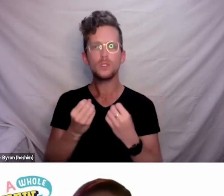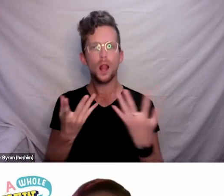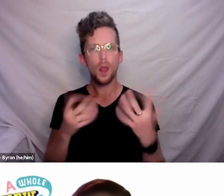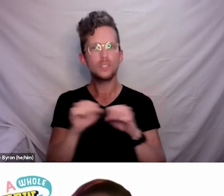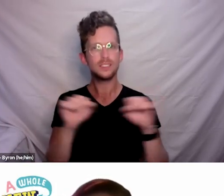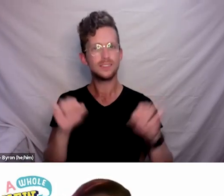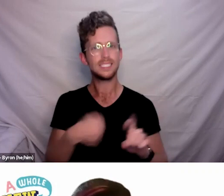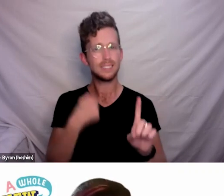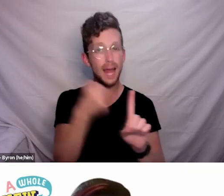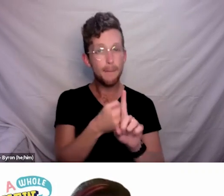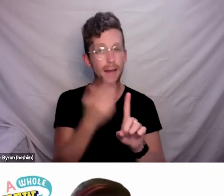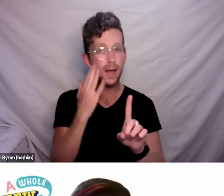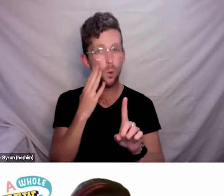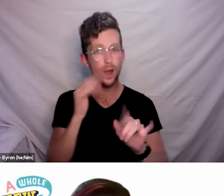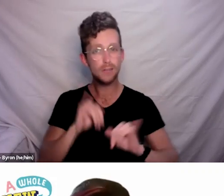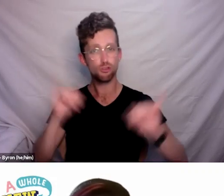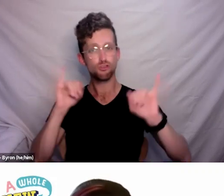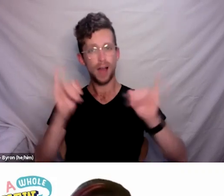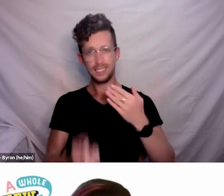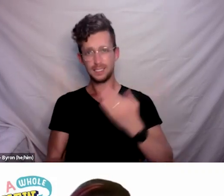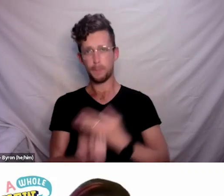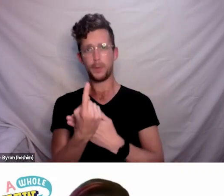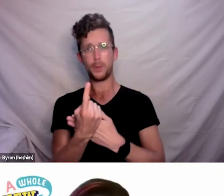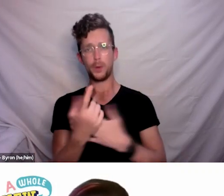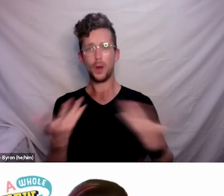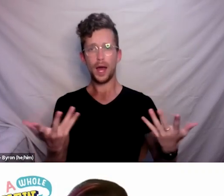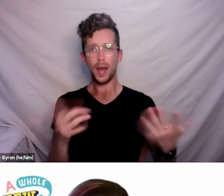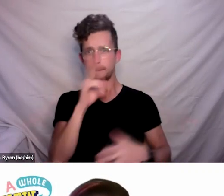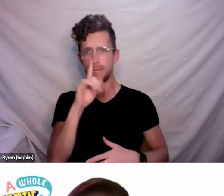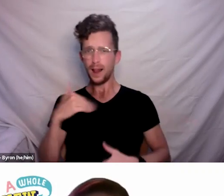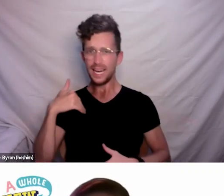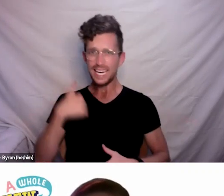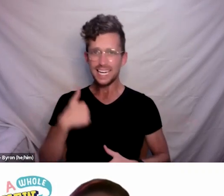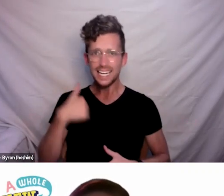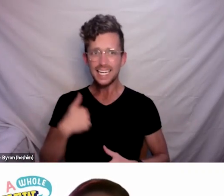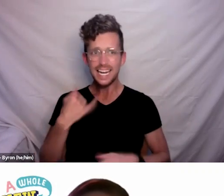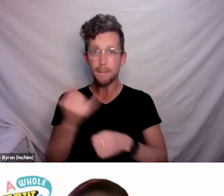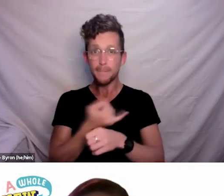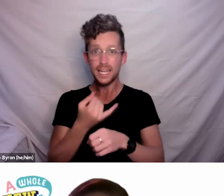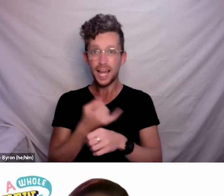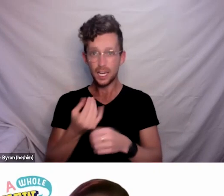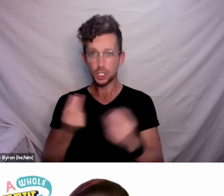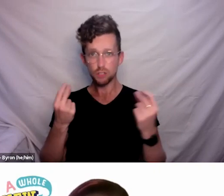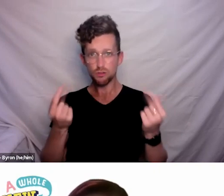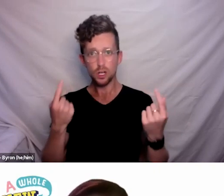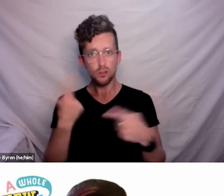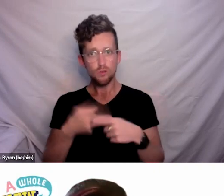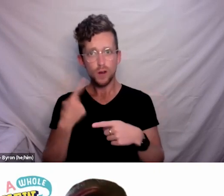So what can be done when people need medication urgently due to their supply?